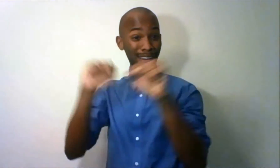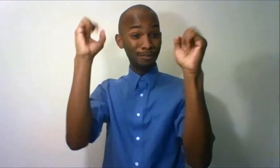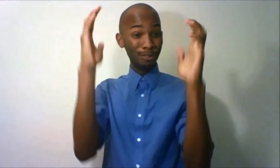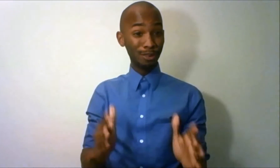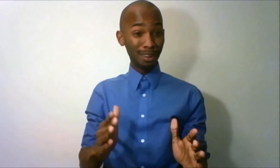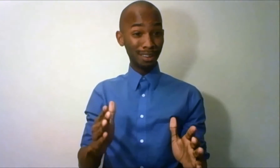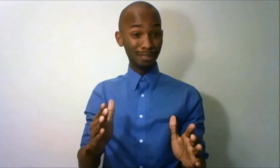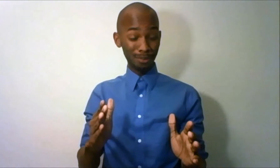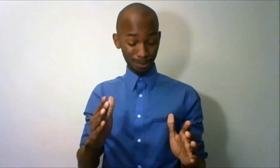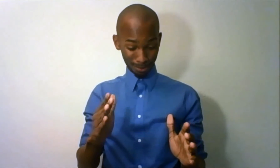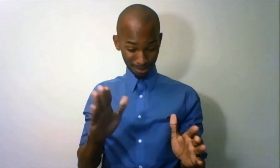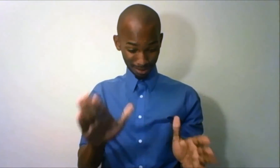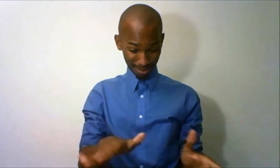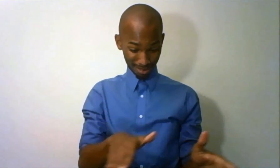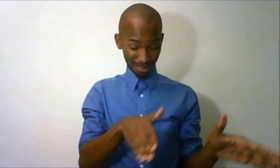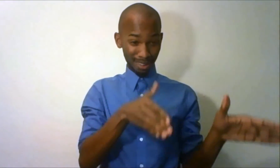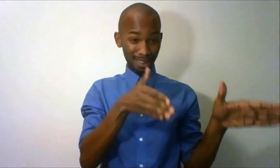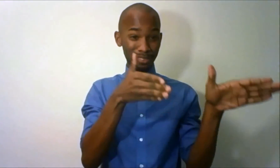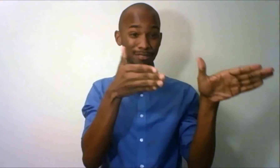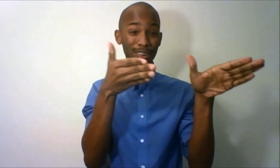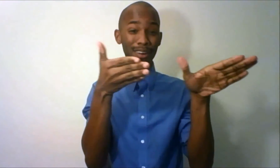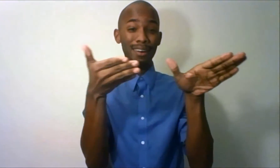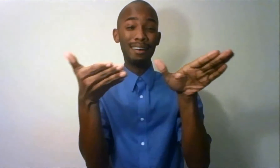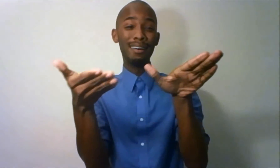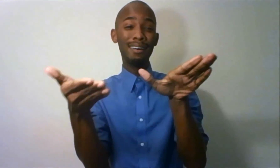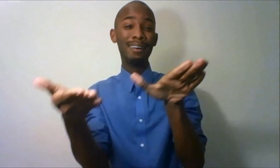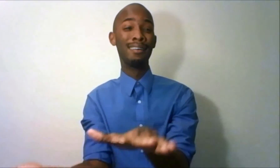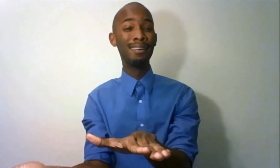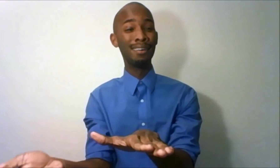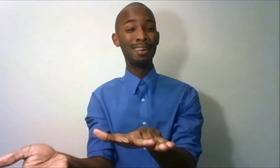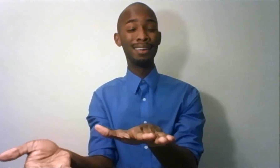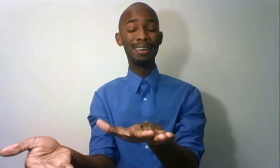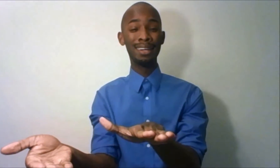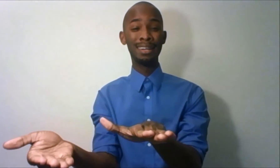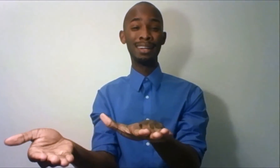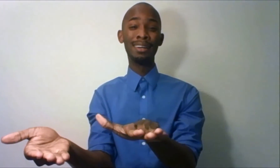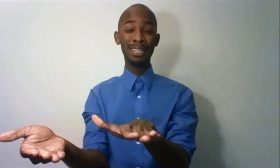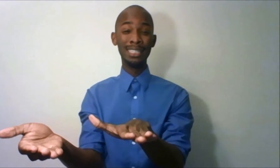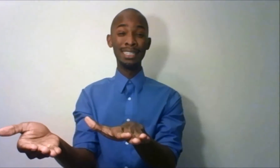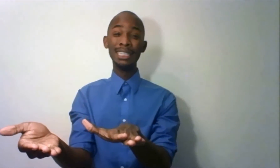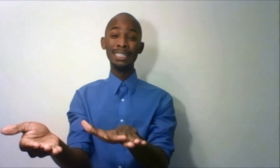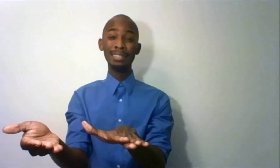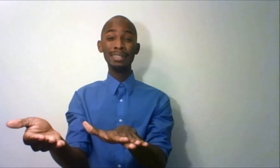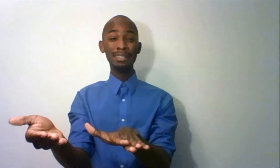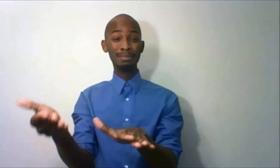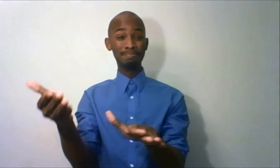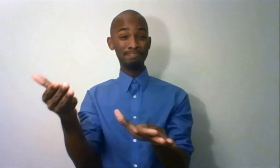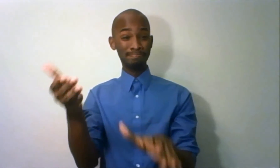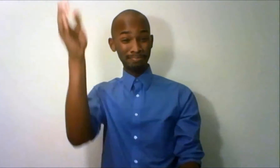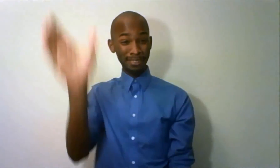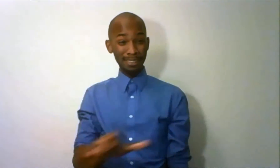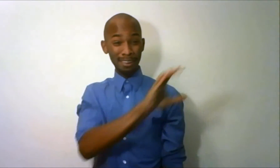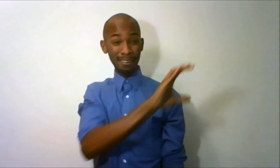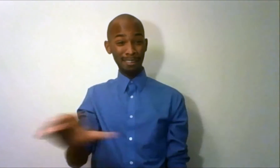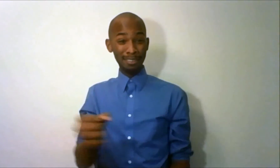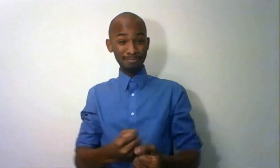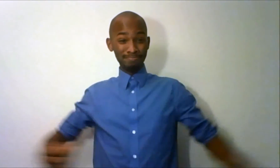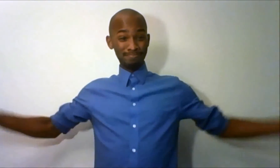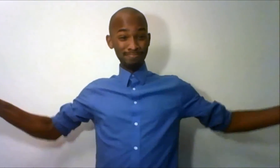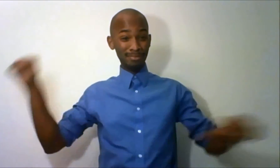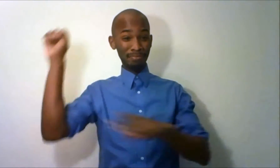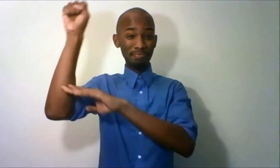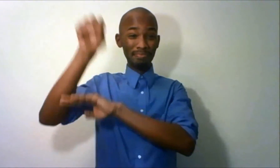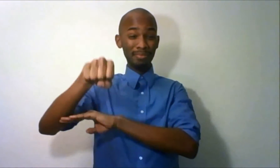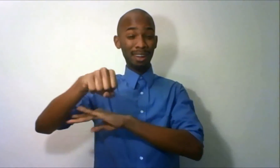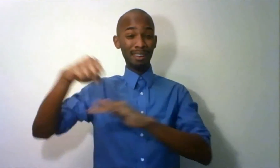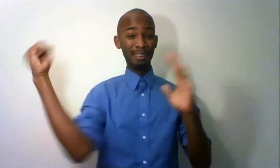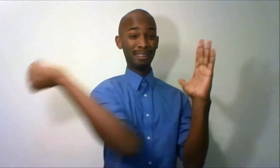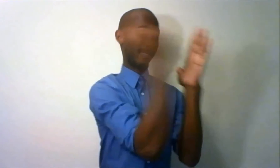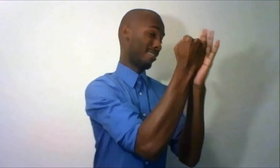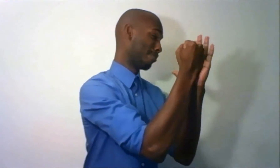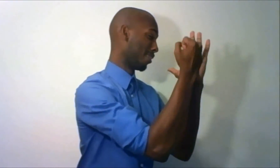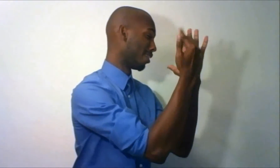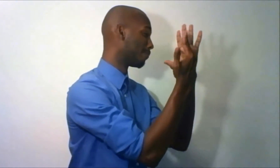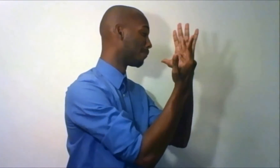The Saviour of the world was fallen. His body on the cross